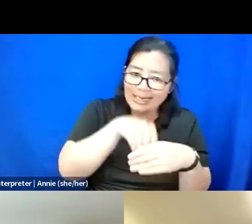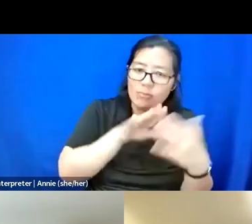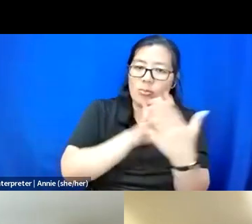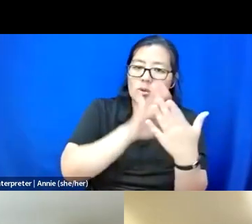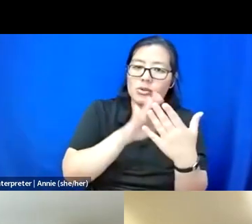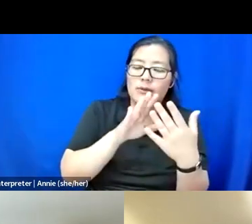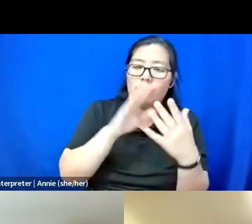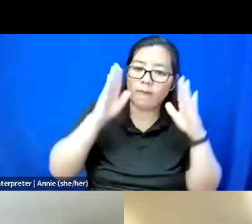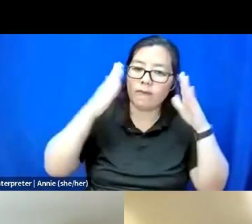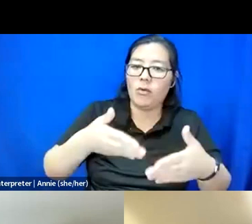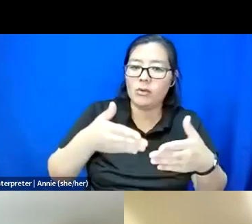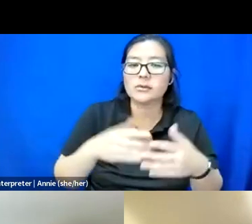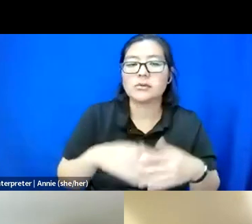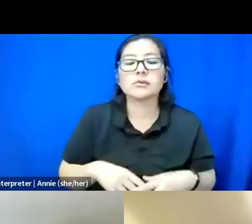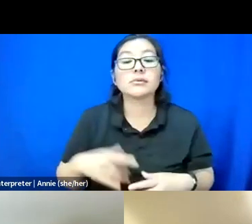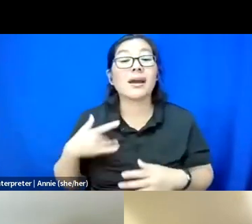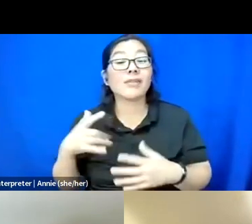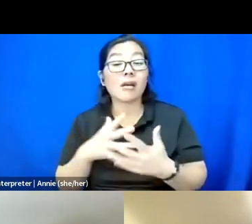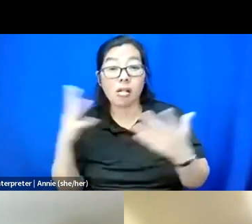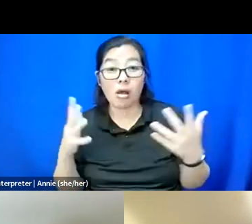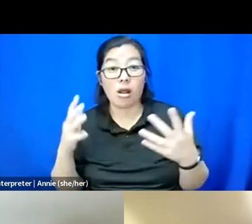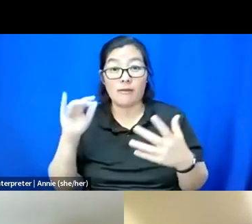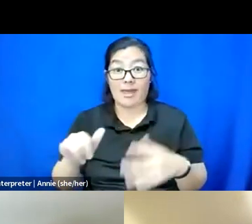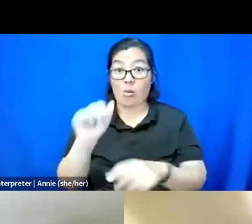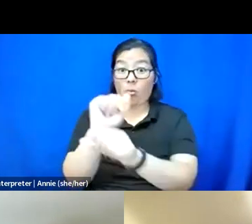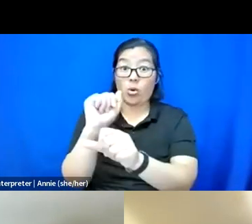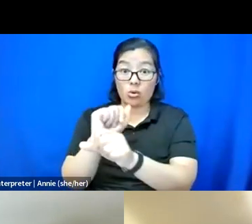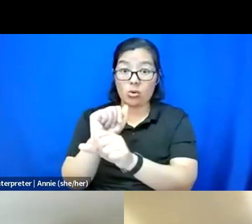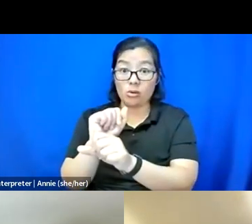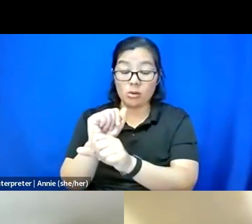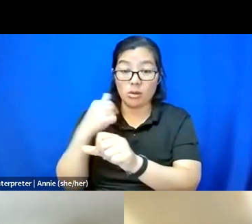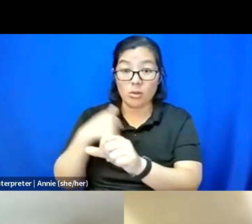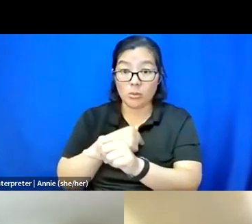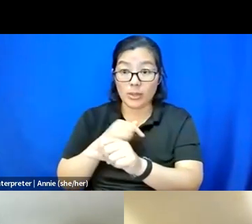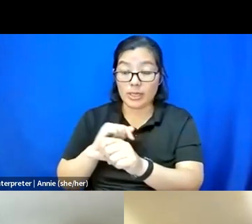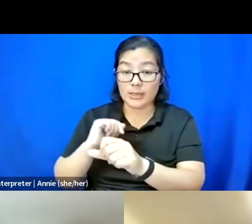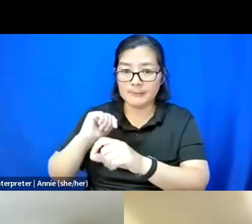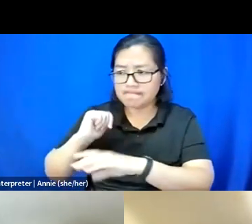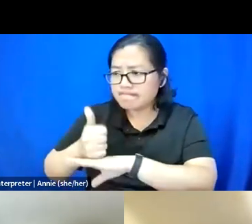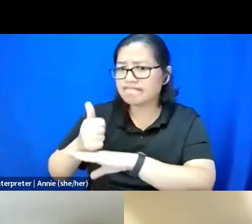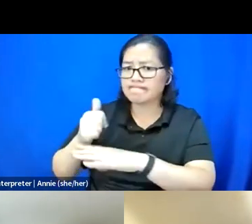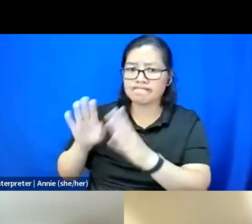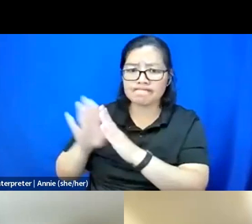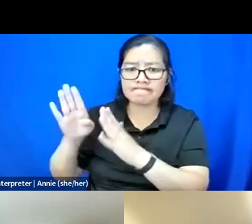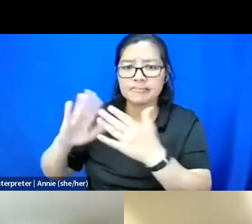Yeah, and I feel that a lot of that work that we make community for one another has to be through each other.